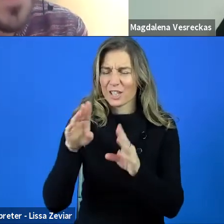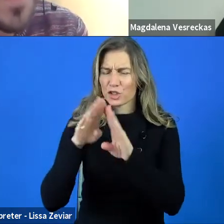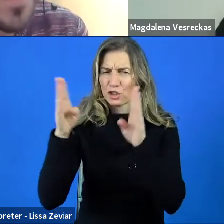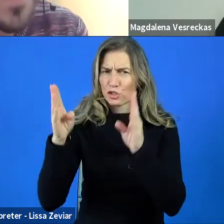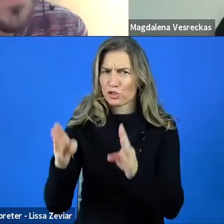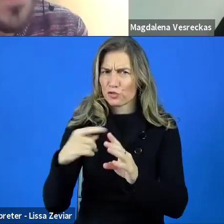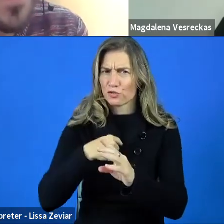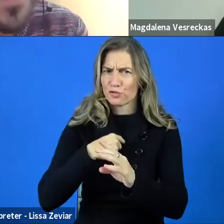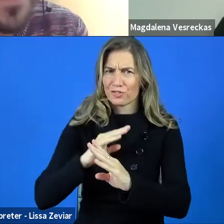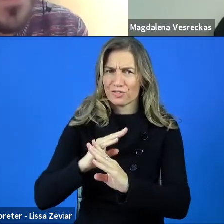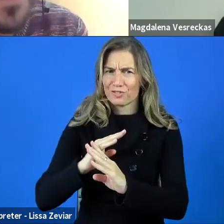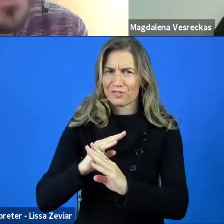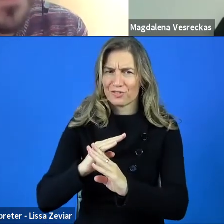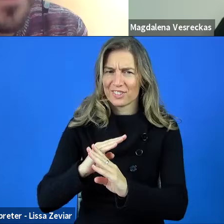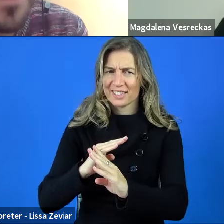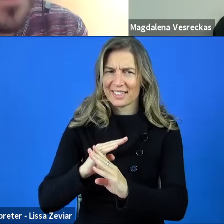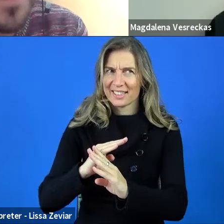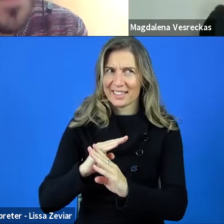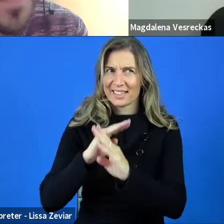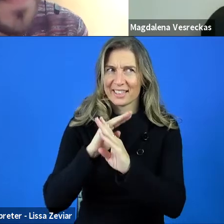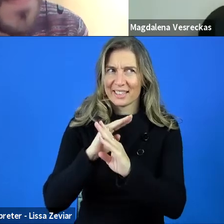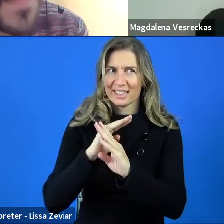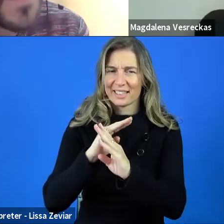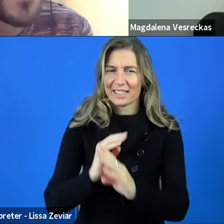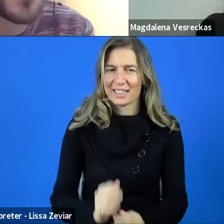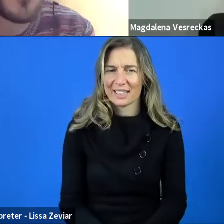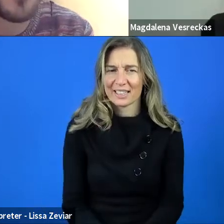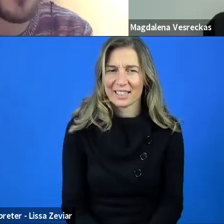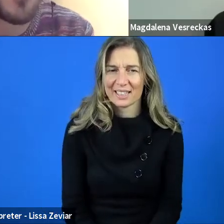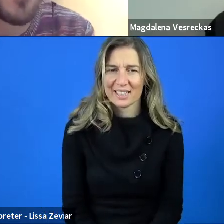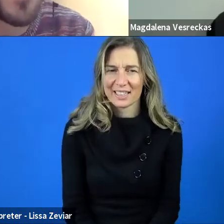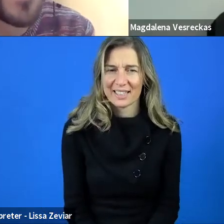Our colleague will share the presentation. Thank you.